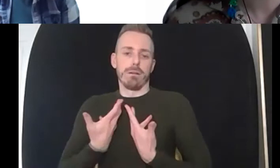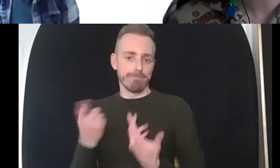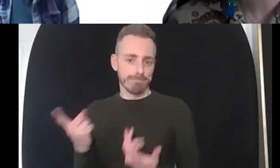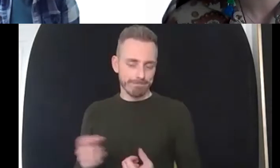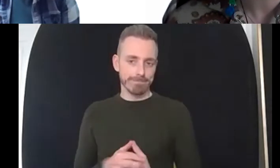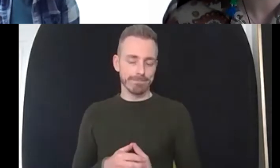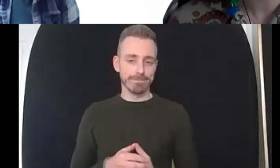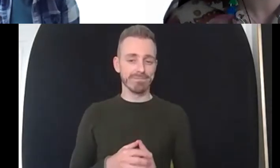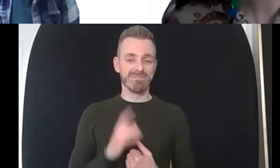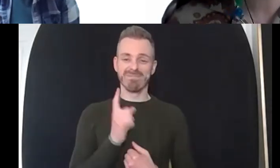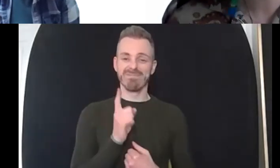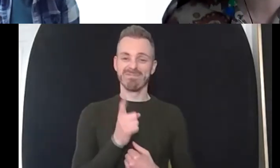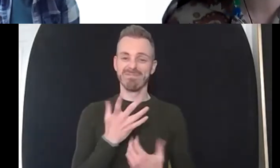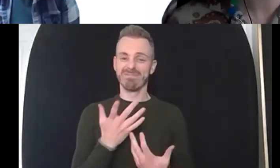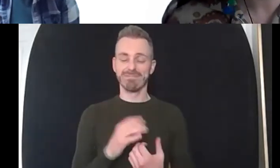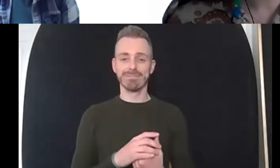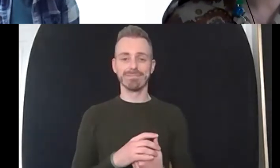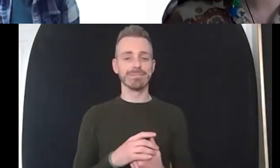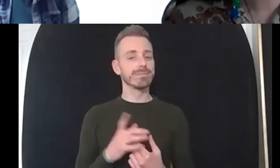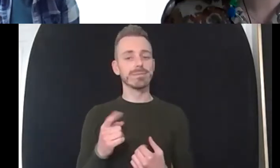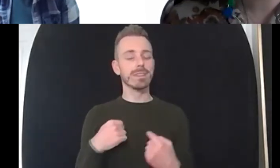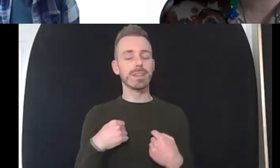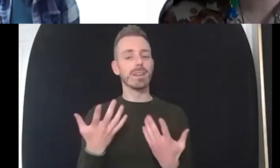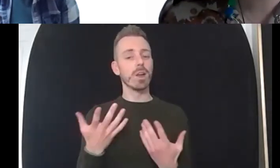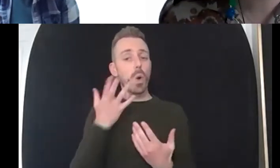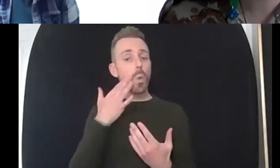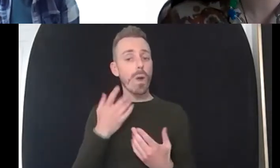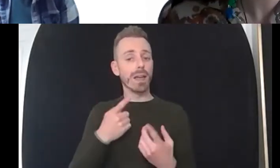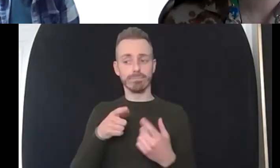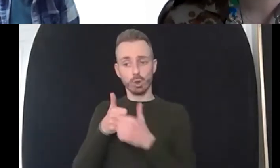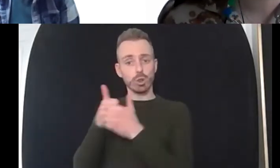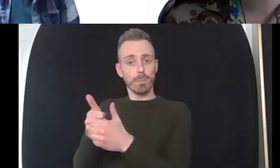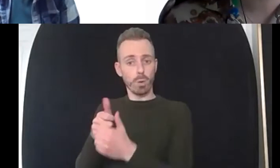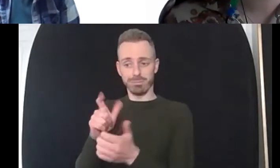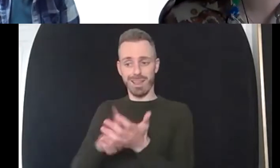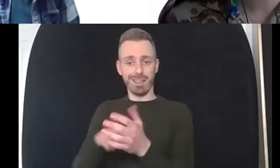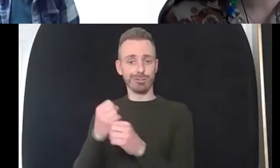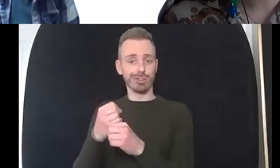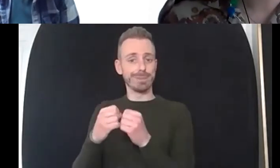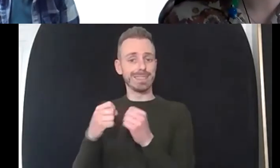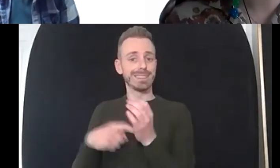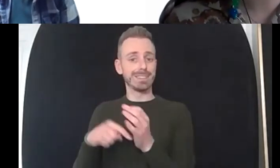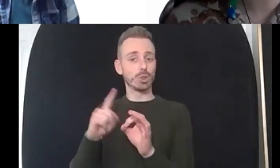necessarily having all the answers but just that solidarity that well i'm here and i know this is